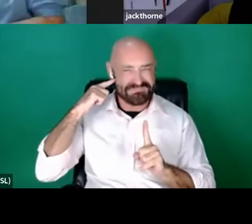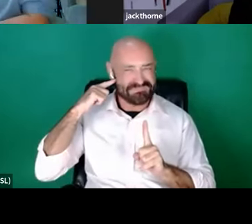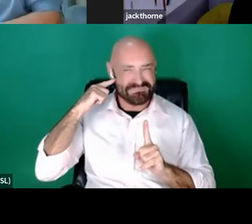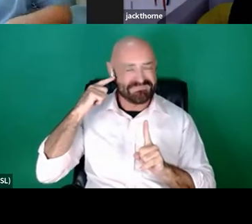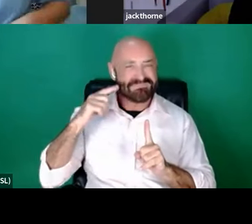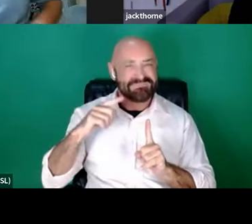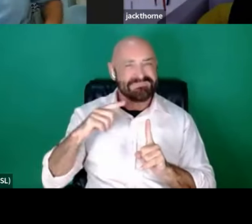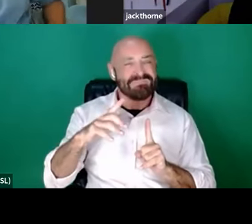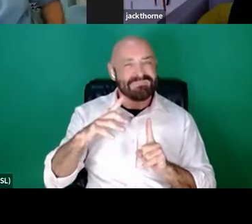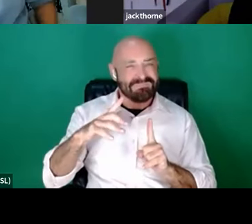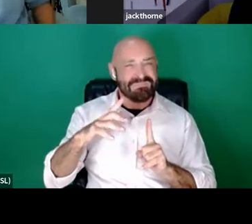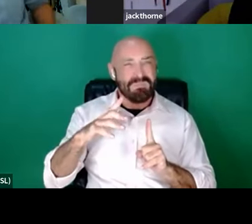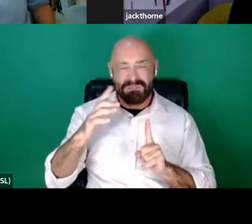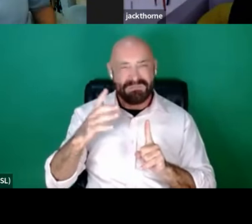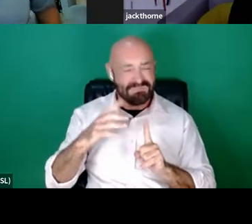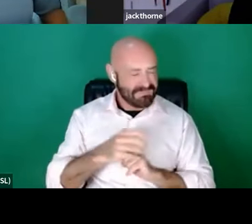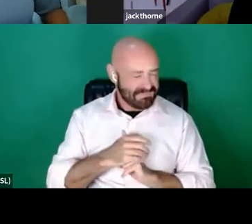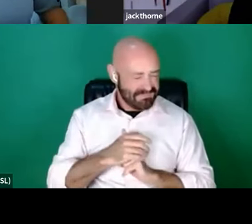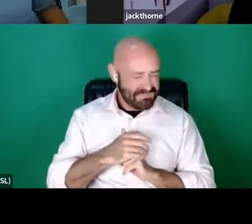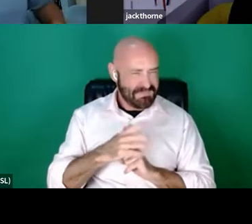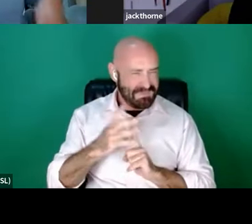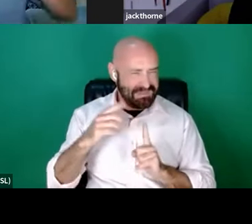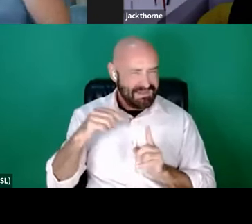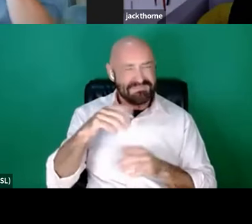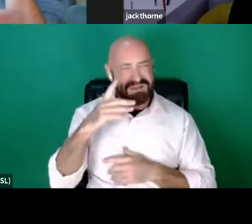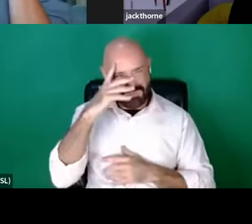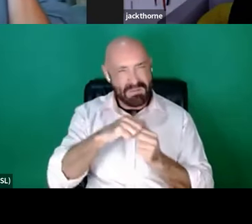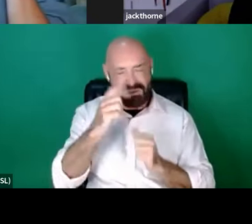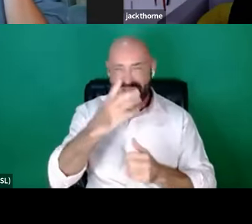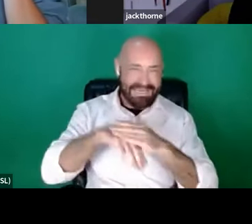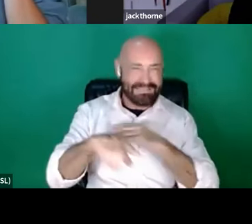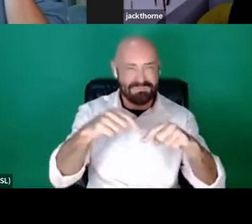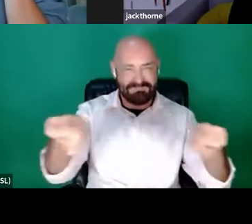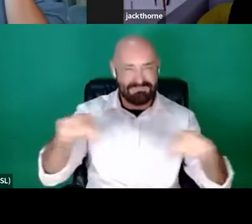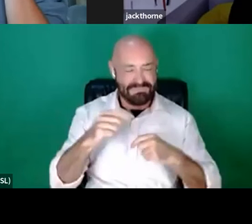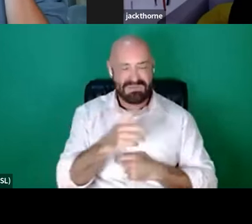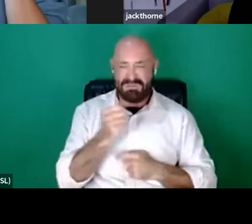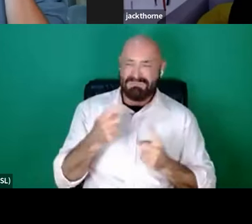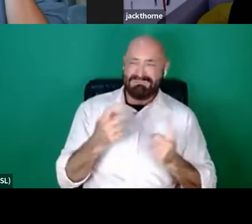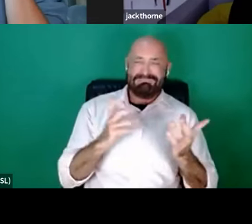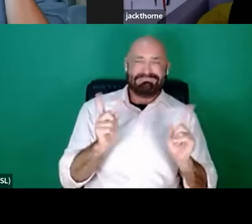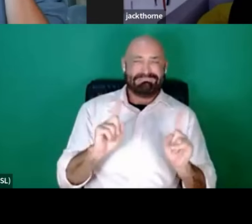At first he was like, "What's she doing here? Who's this?"